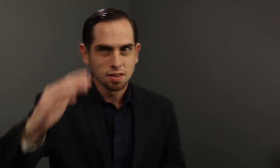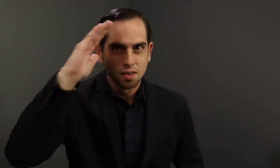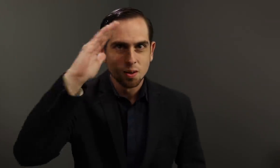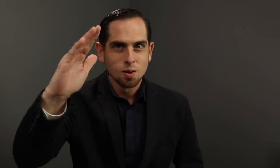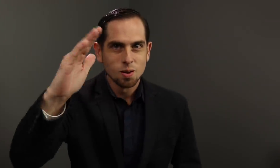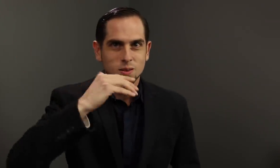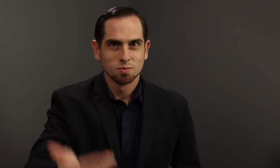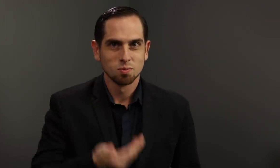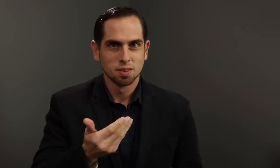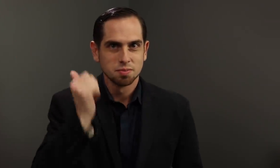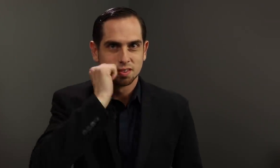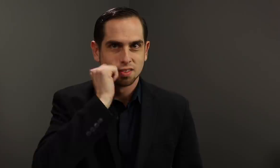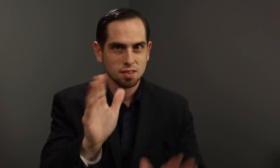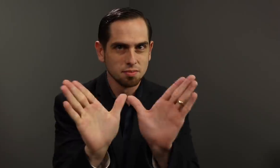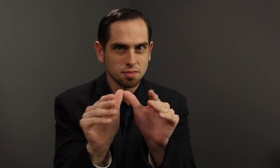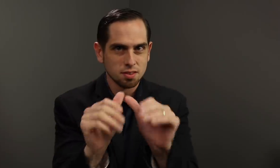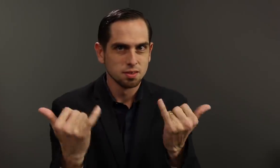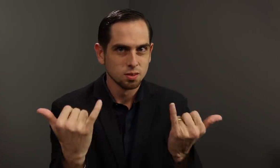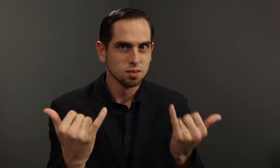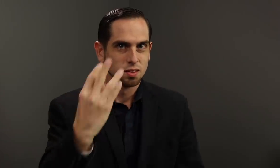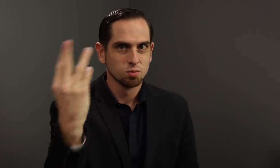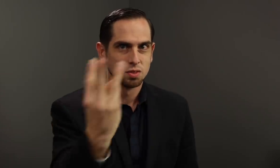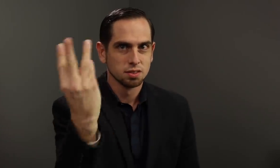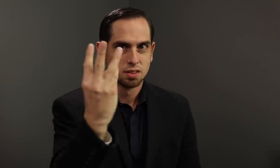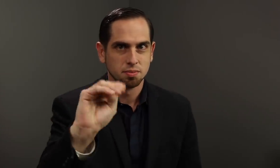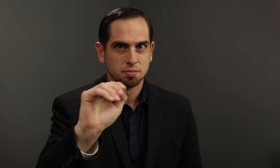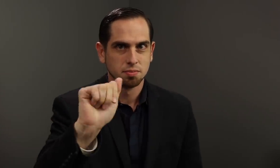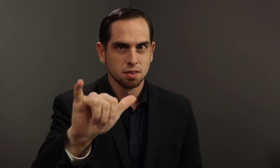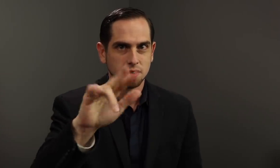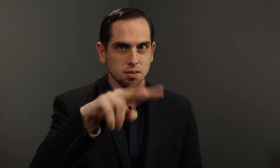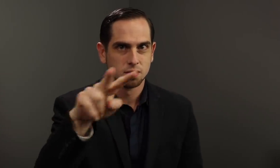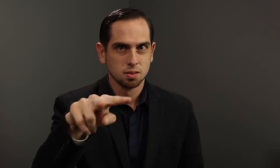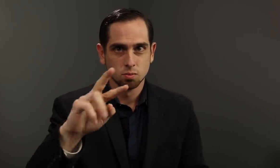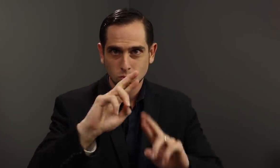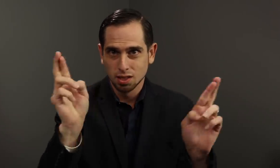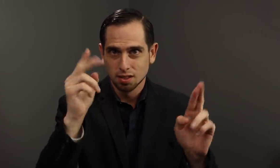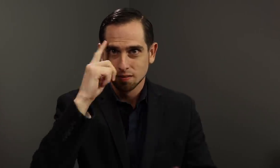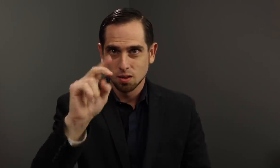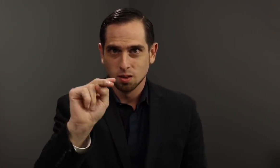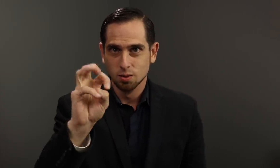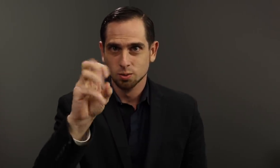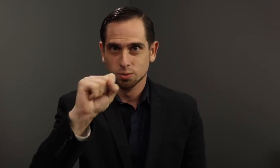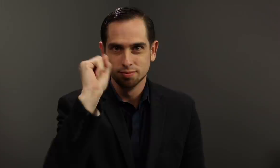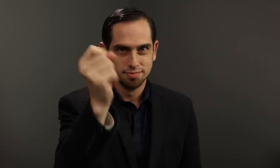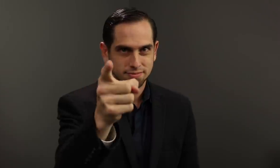Hello, welcome to the Daily Moth. It is Wednesday, May 22. Ready for the news?